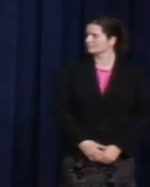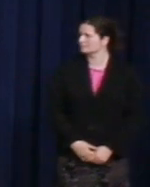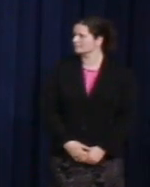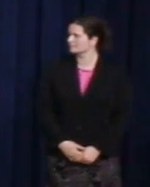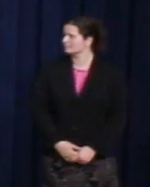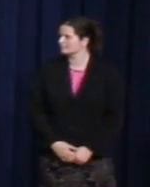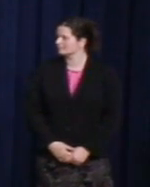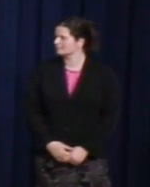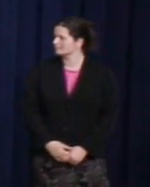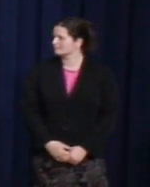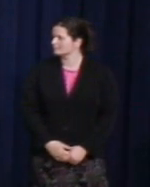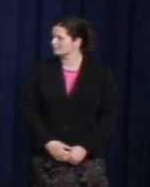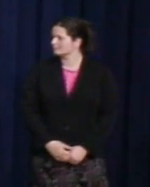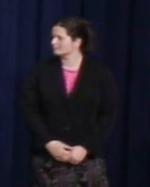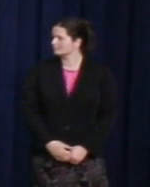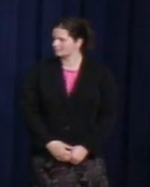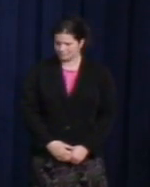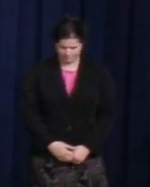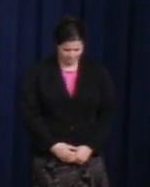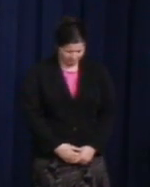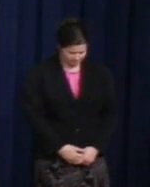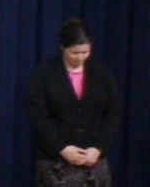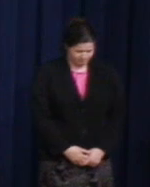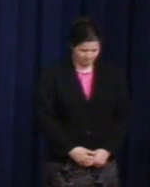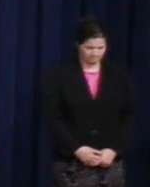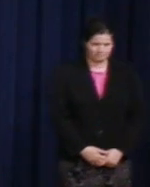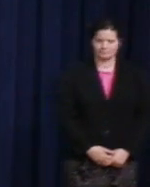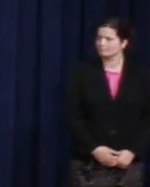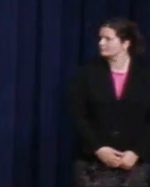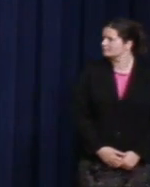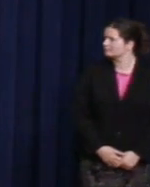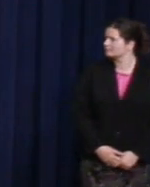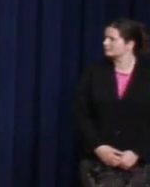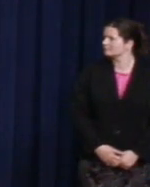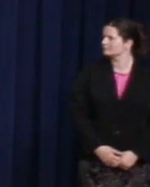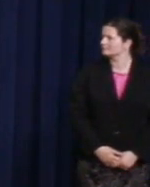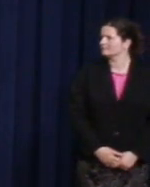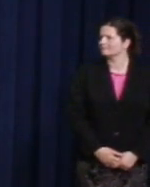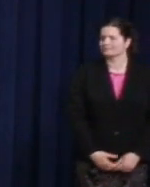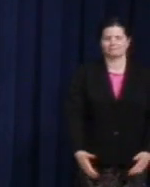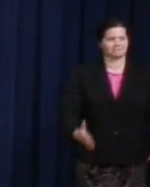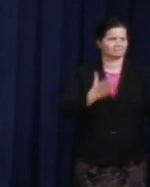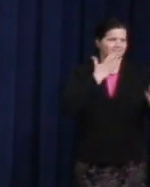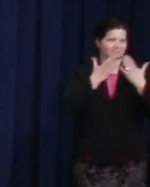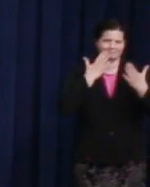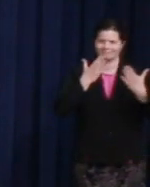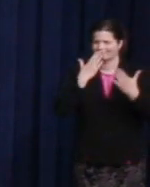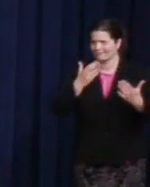Stuart Milk: Thank you so much everyone